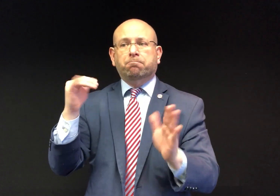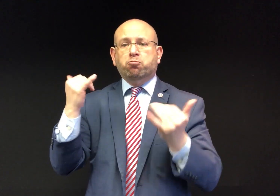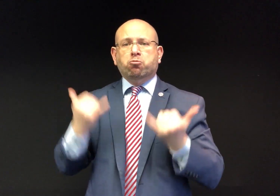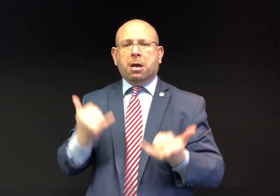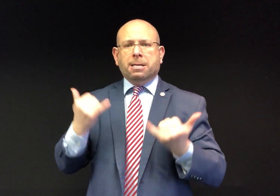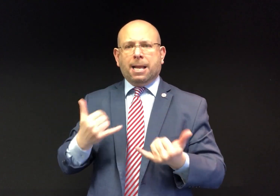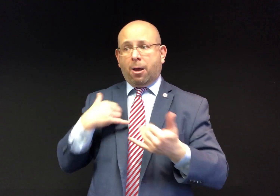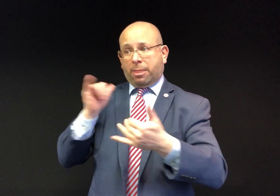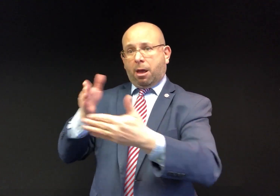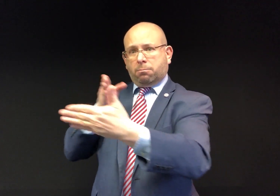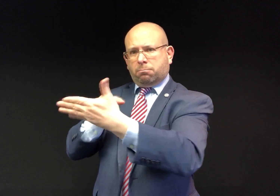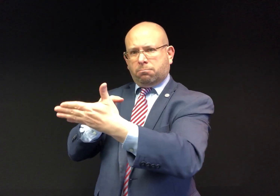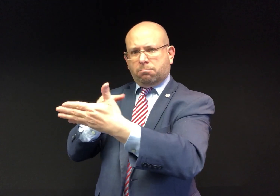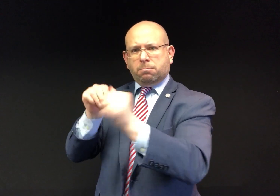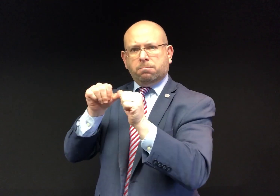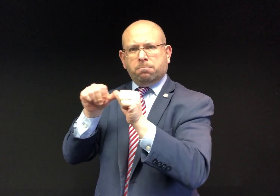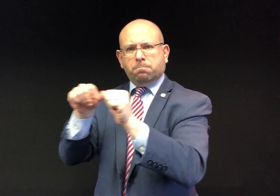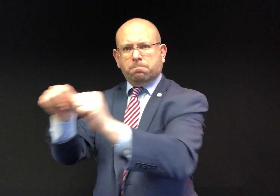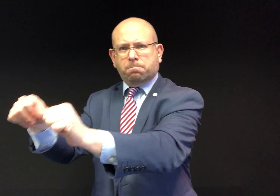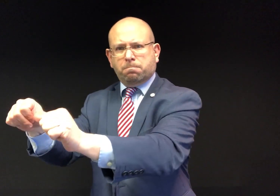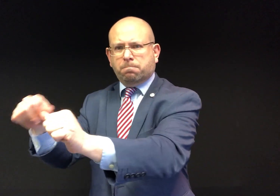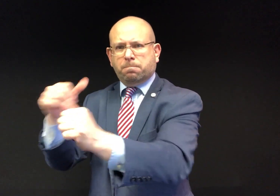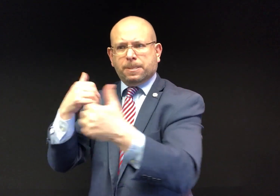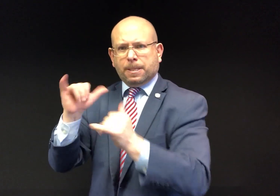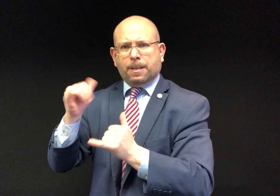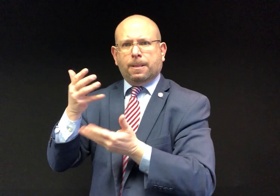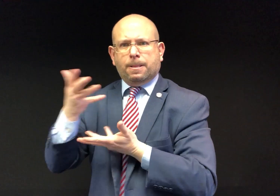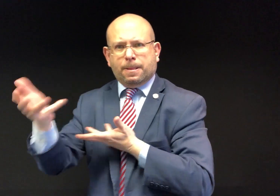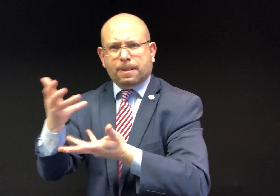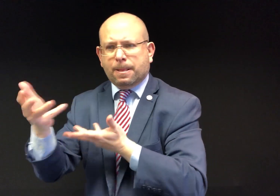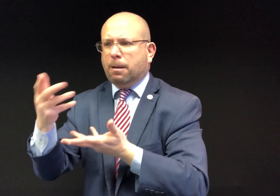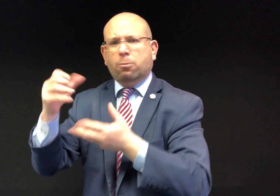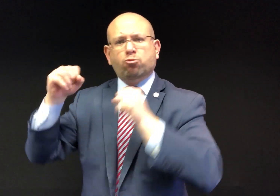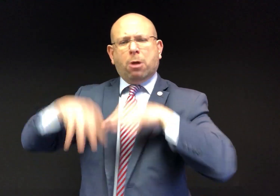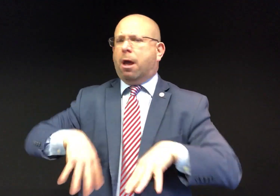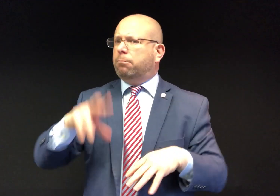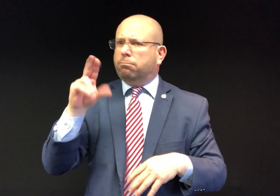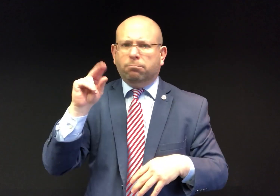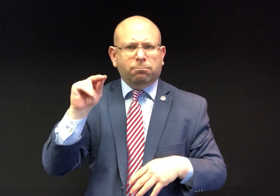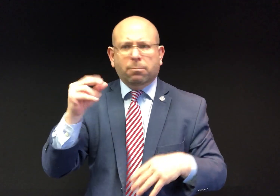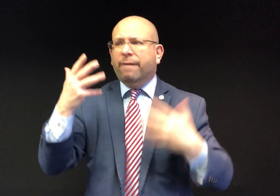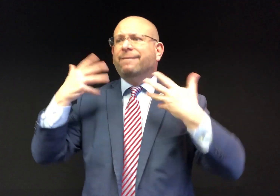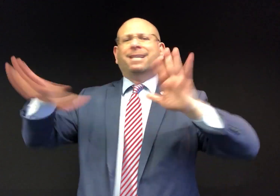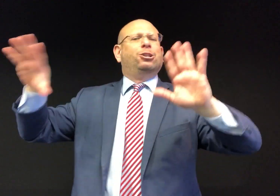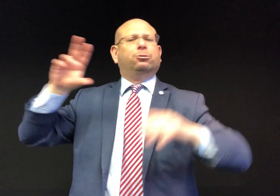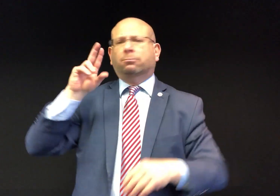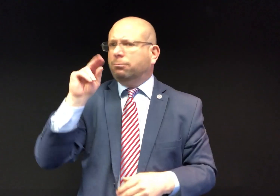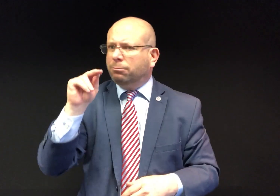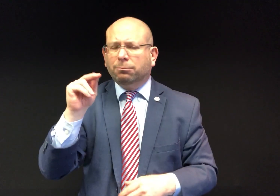The lawsuit case is still pending, the case has not been dropped or completed yet.